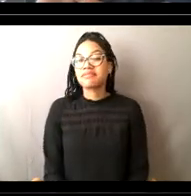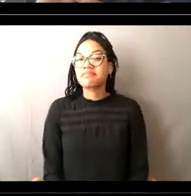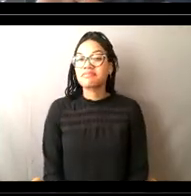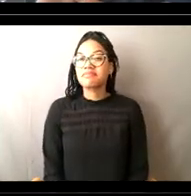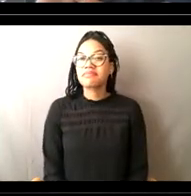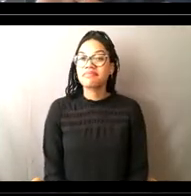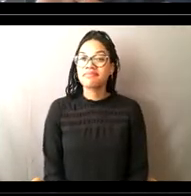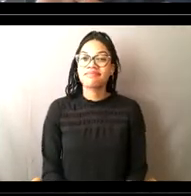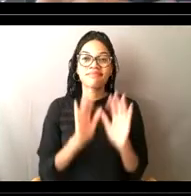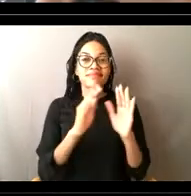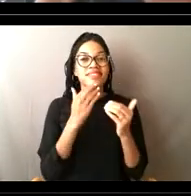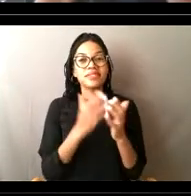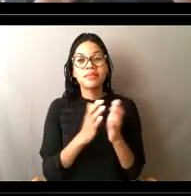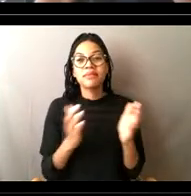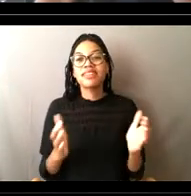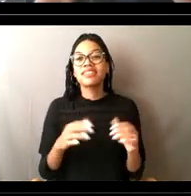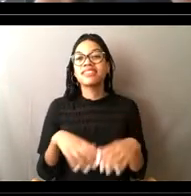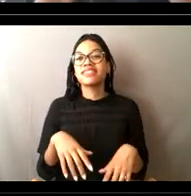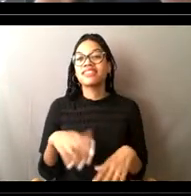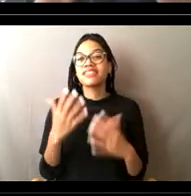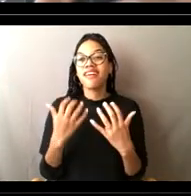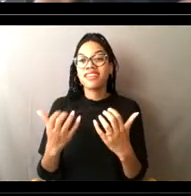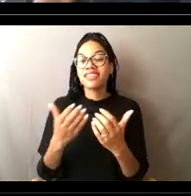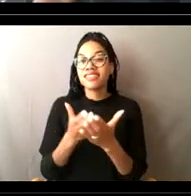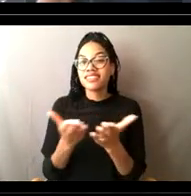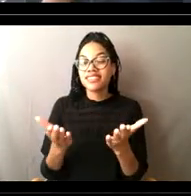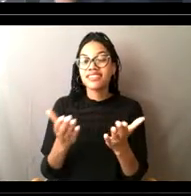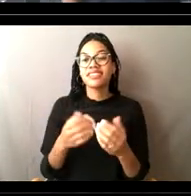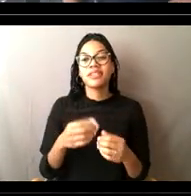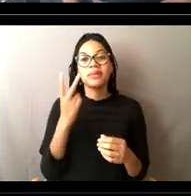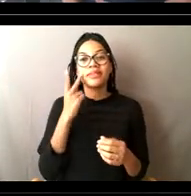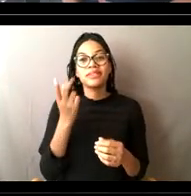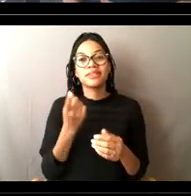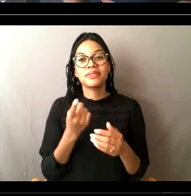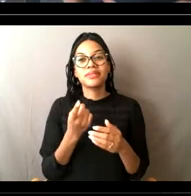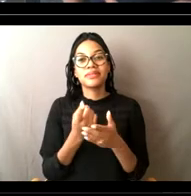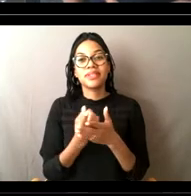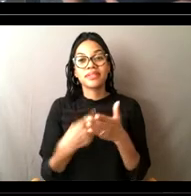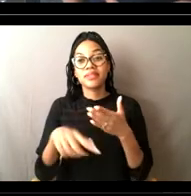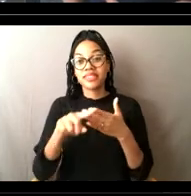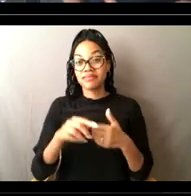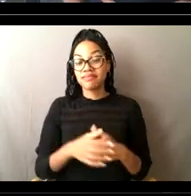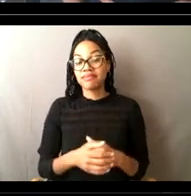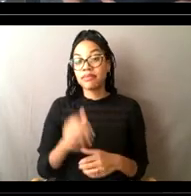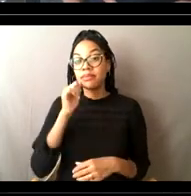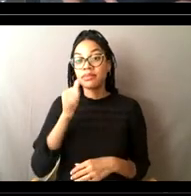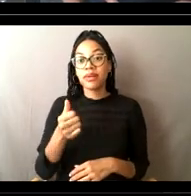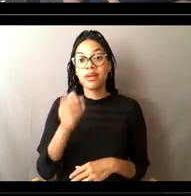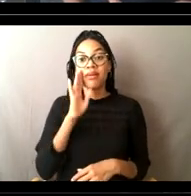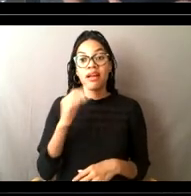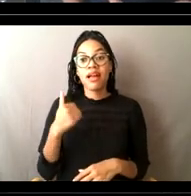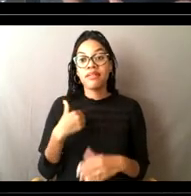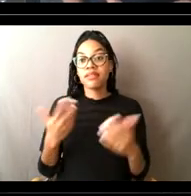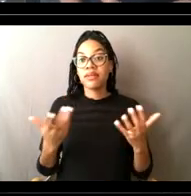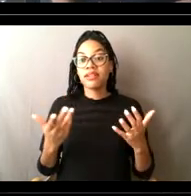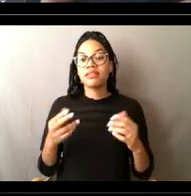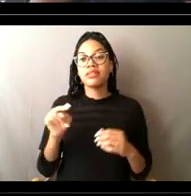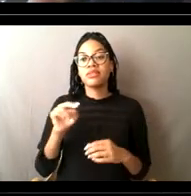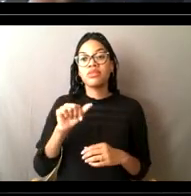[Lisa] Great, thank you all in our audience for joining us and we'll see you again next week. Tomorrow, there's another live webinar